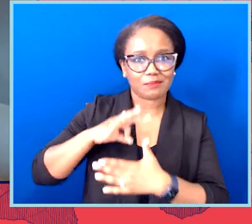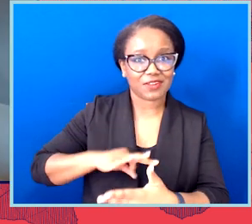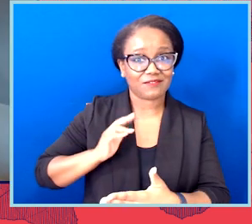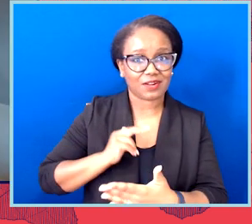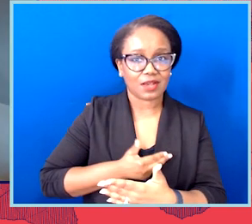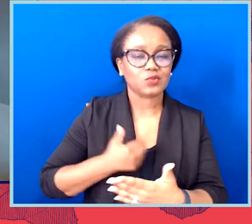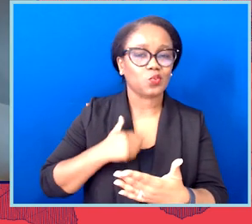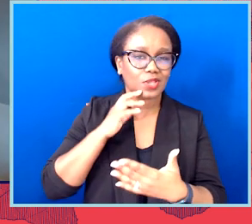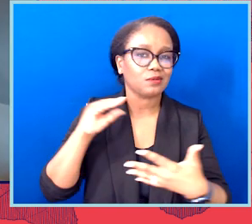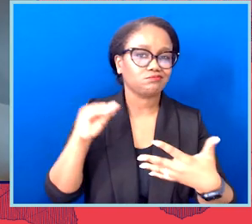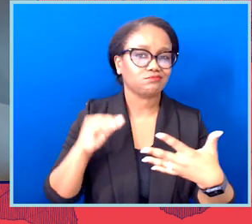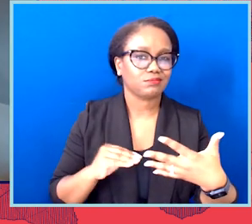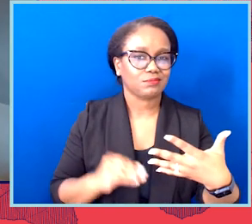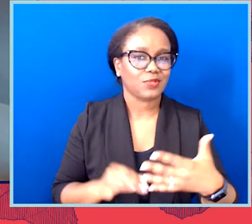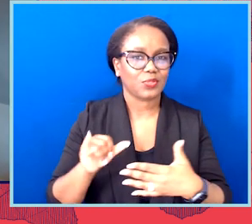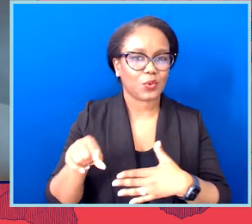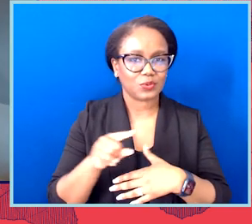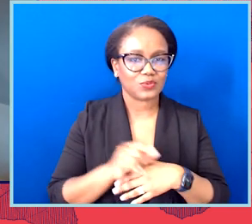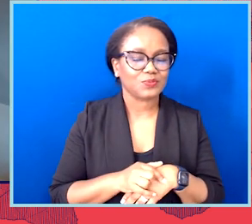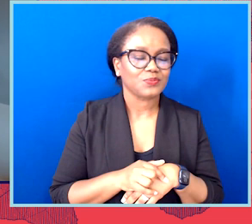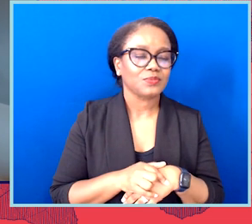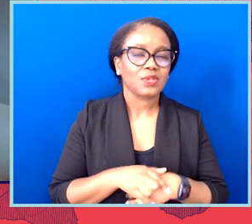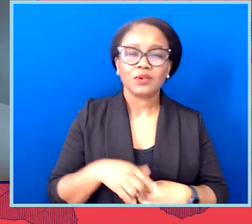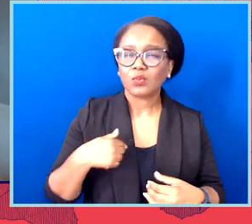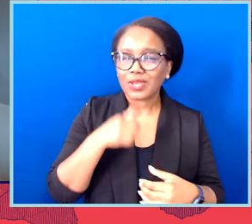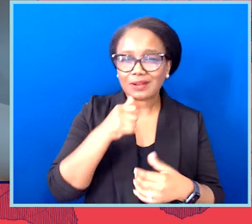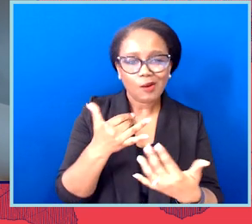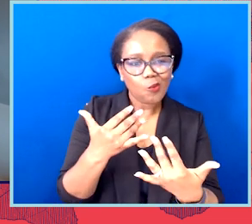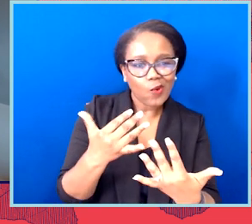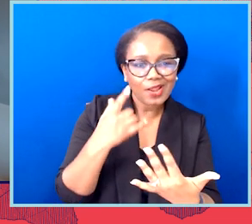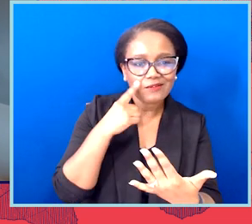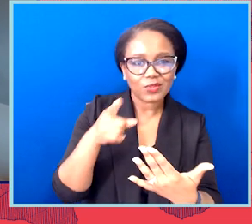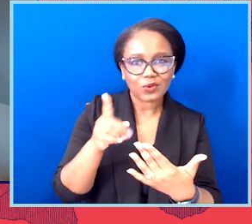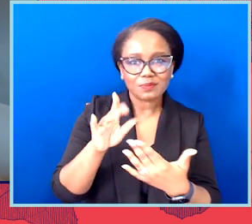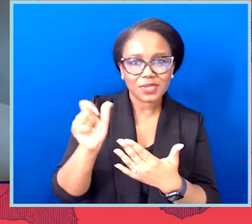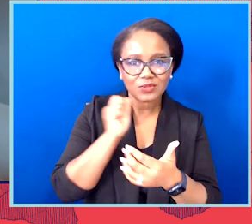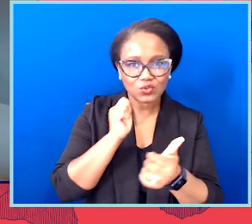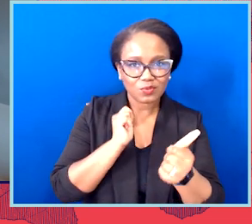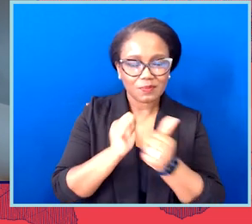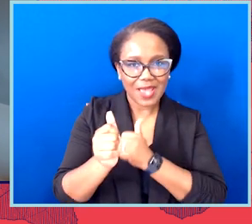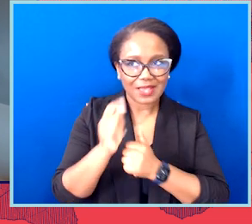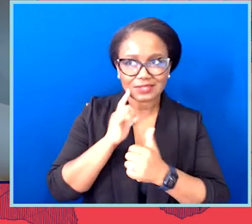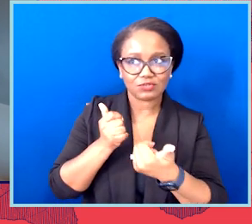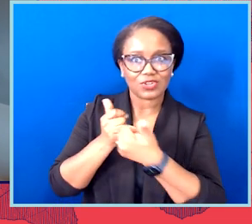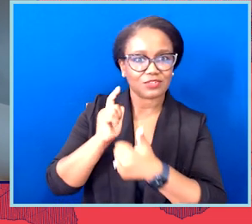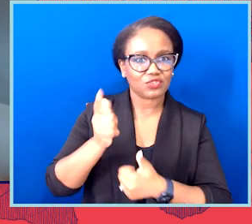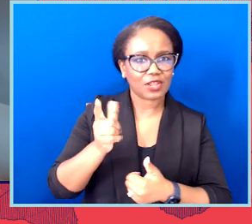But of course, we're not just sitting on our hands waiting for these bills to pass and then challenging them in court. We are working with our affiliates on the ground in each of these states to do what